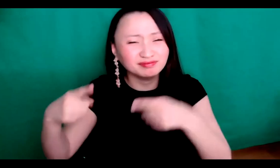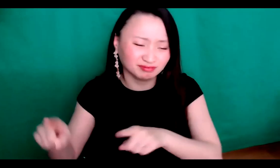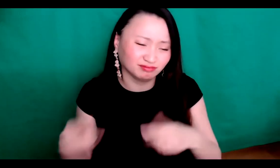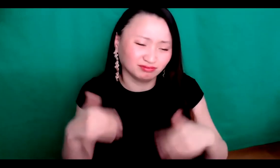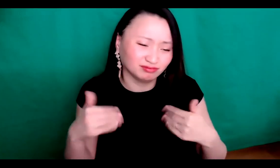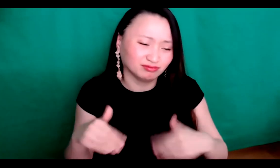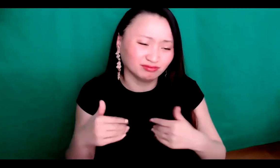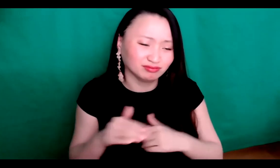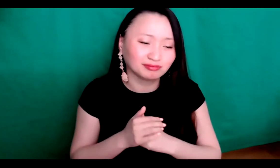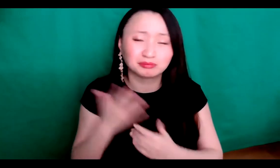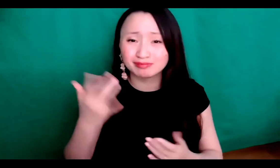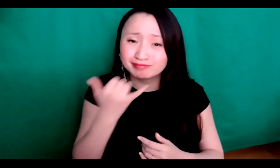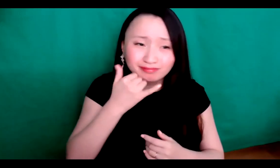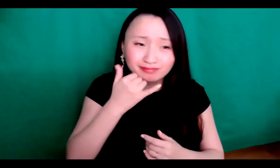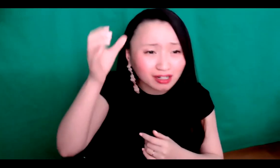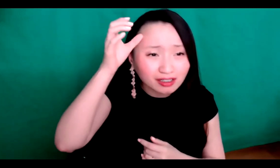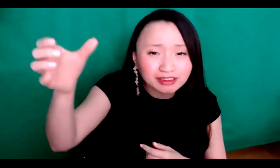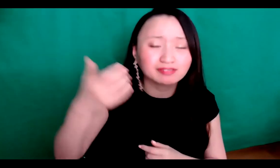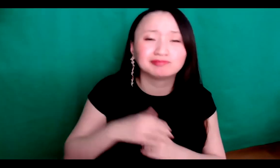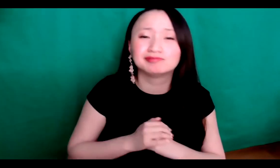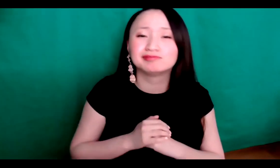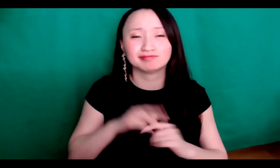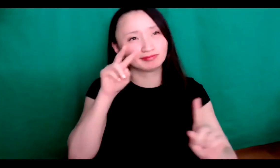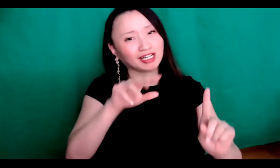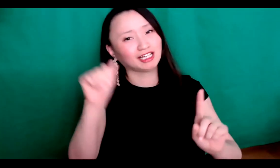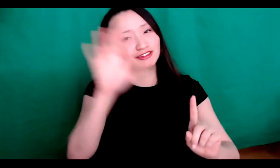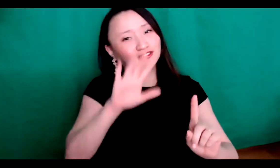for a very long time. And the current events that are happening,